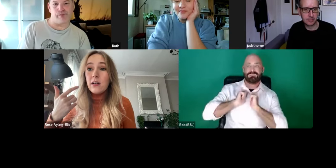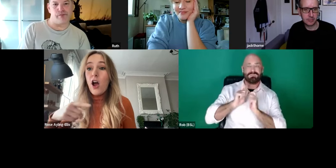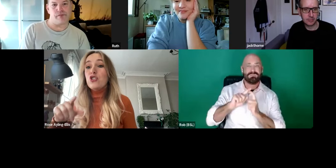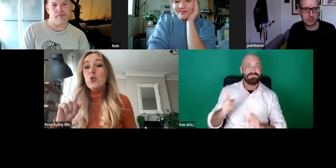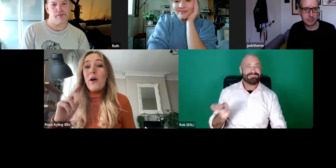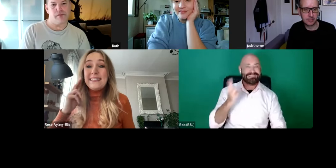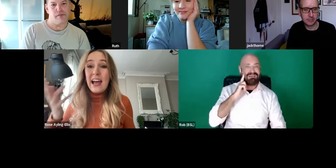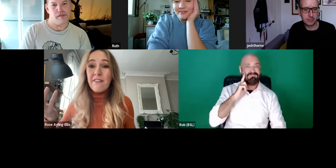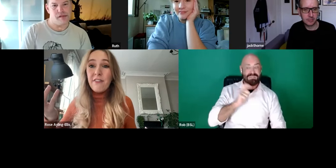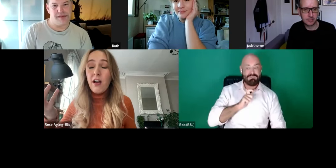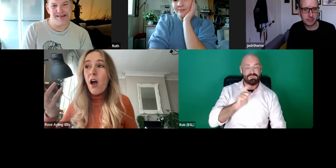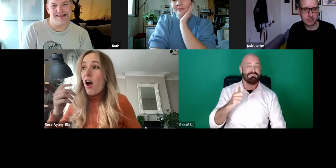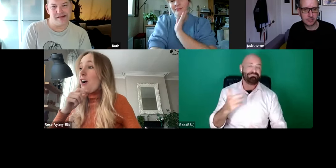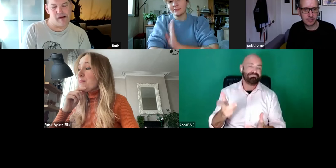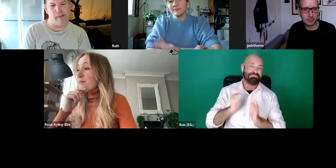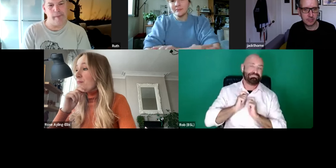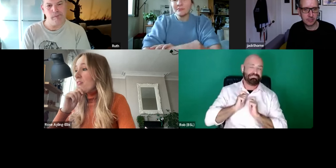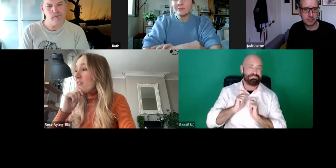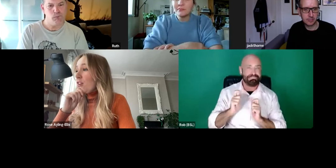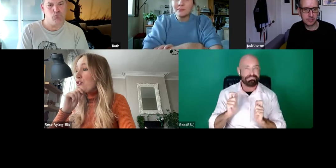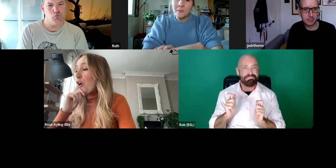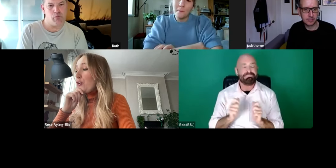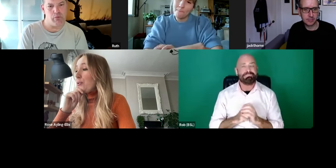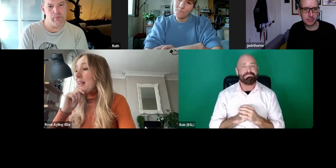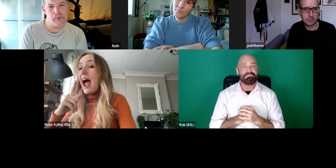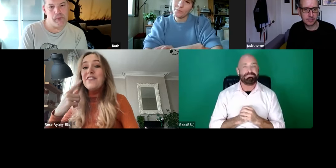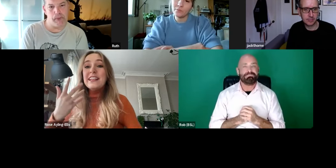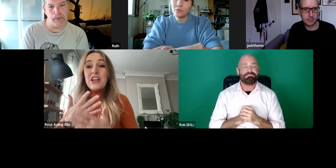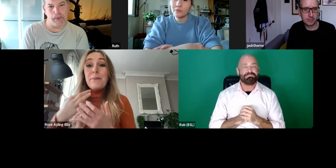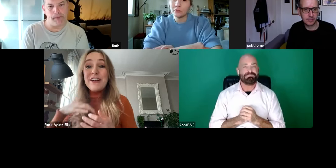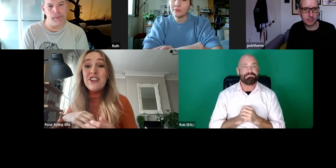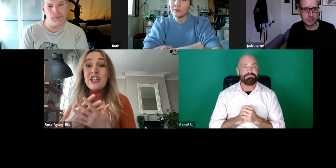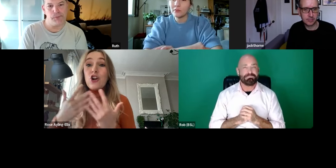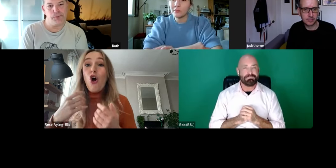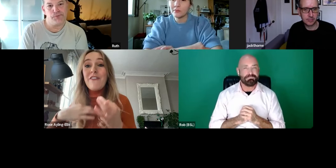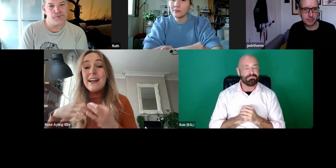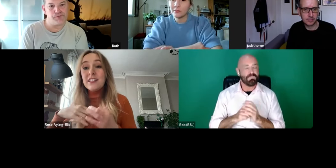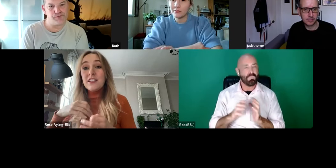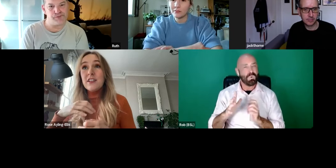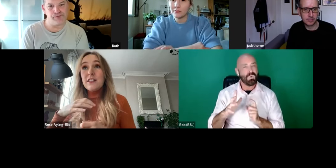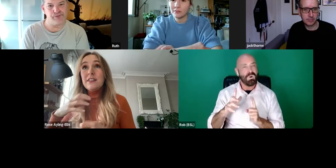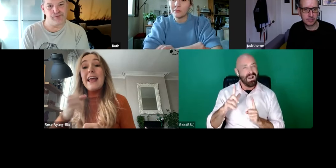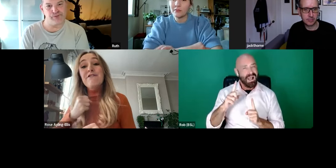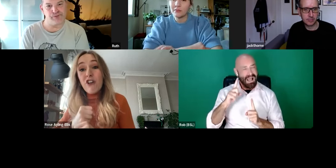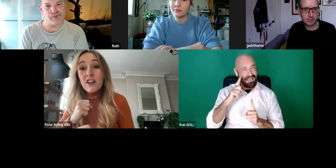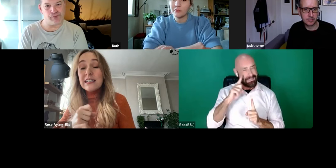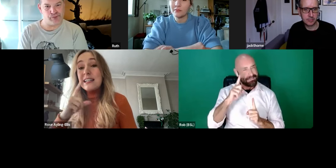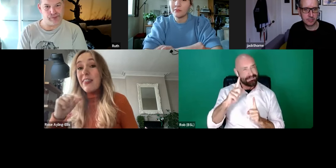I shoot what is deaf. So I think there's a privilege that a lot of actors take for granted